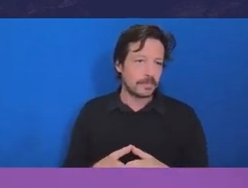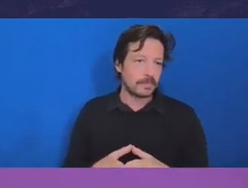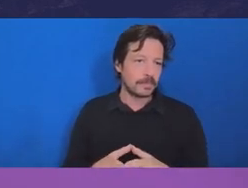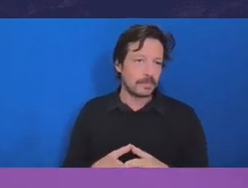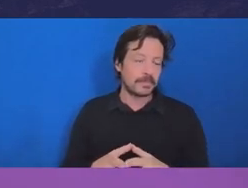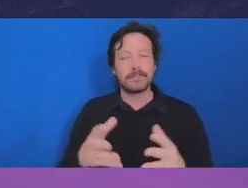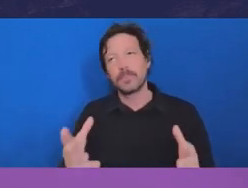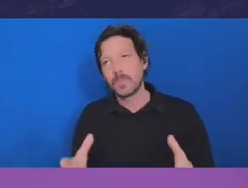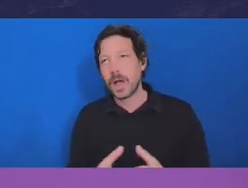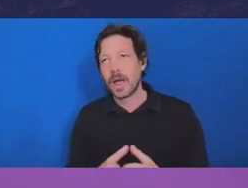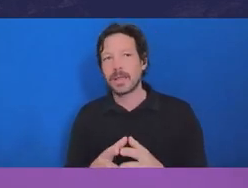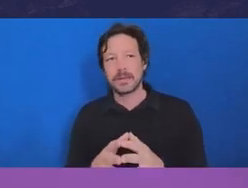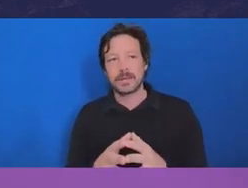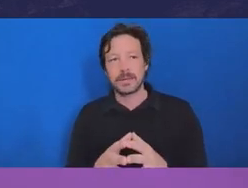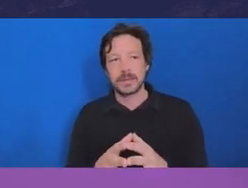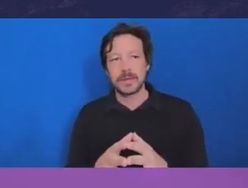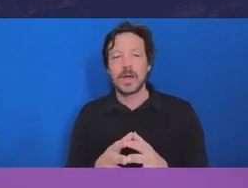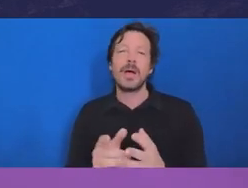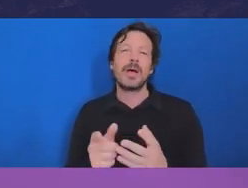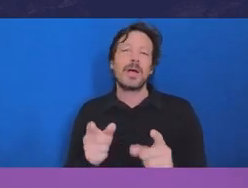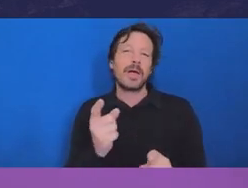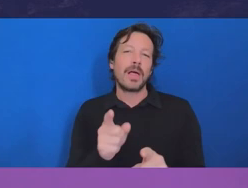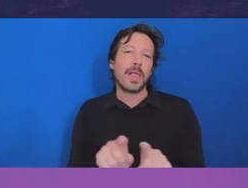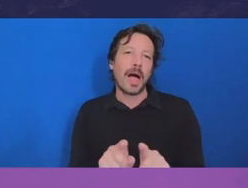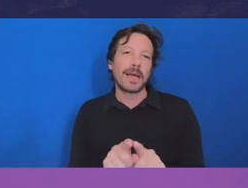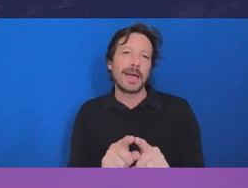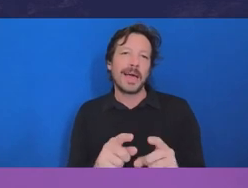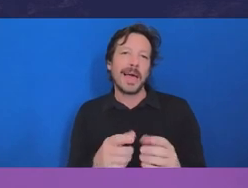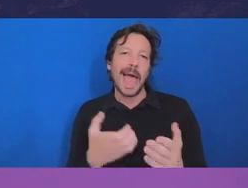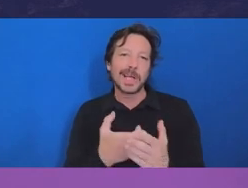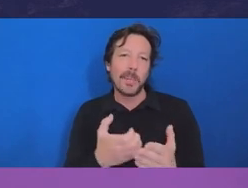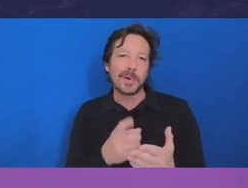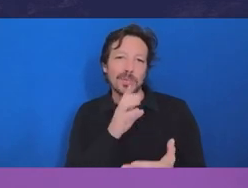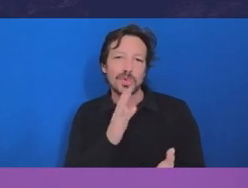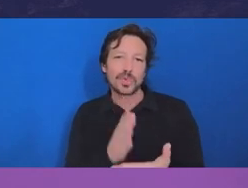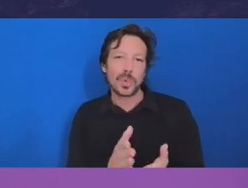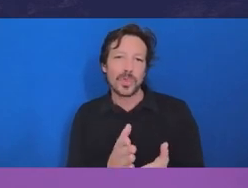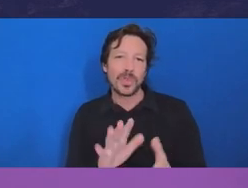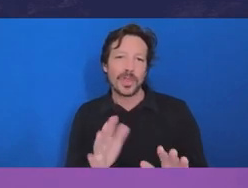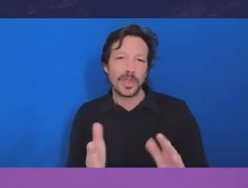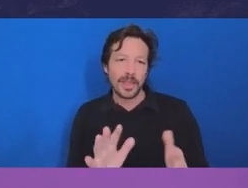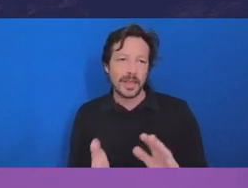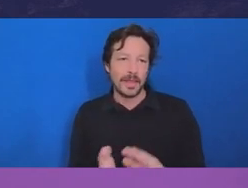expressed as being economical with the truth. In other words, what we're telling our ministers,